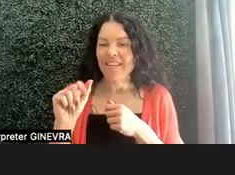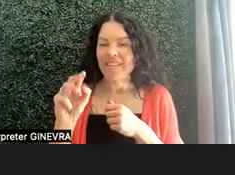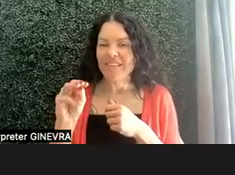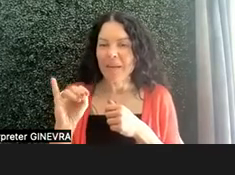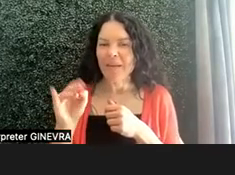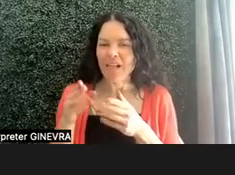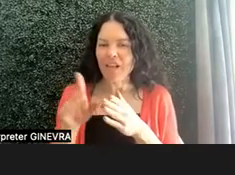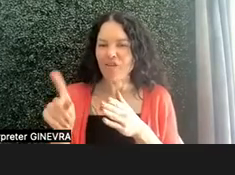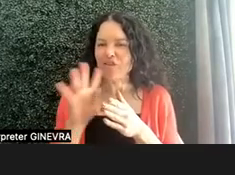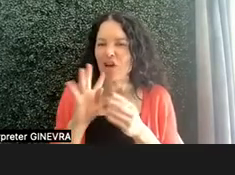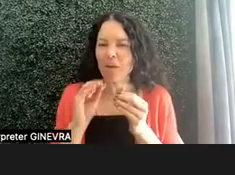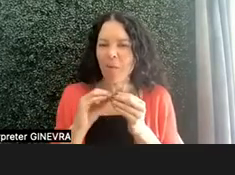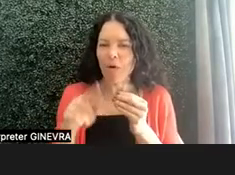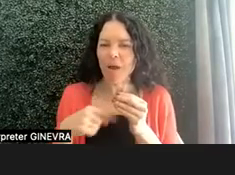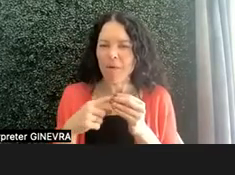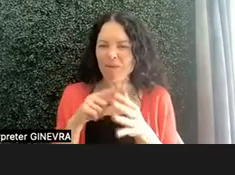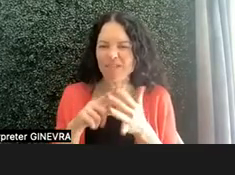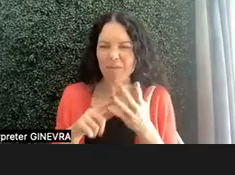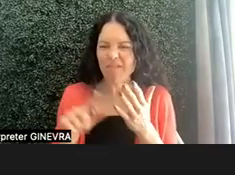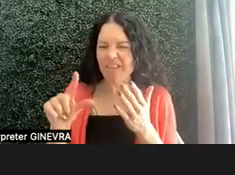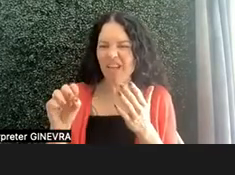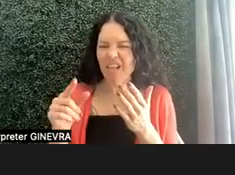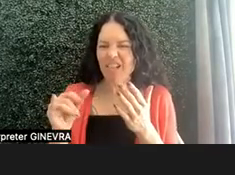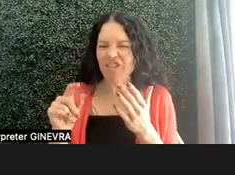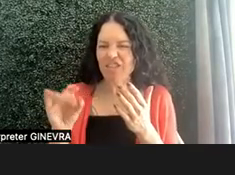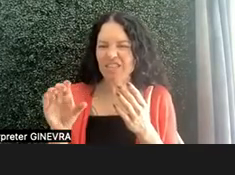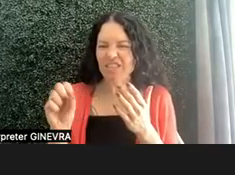how some of these logistics worked. Yeah, behind the scenes